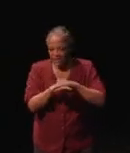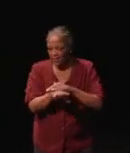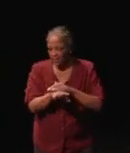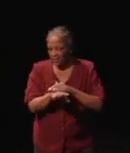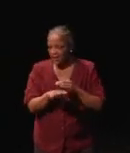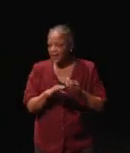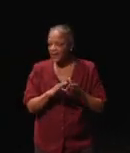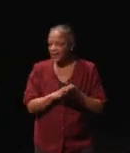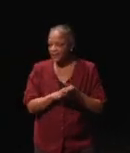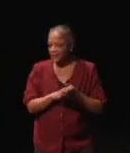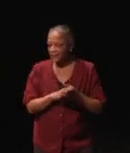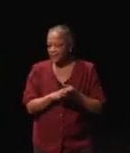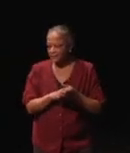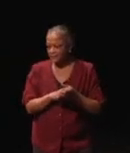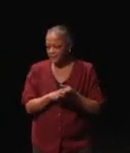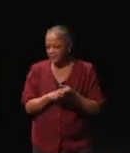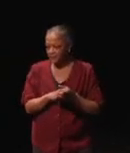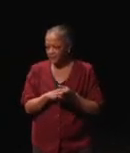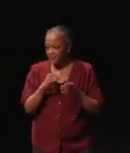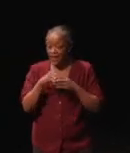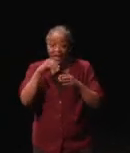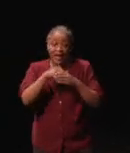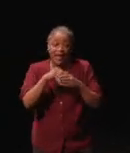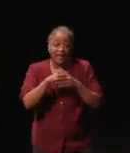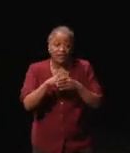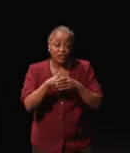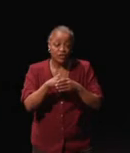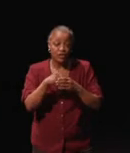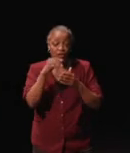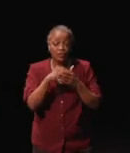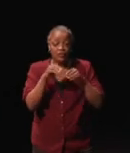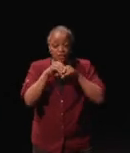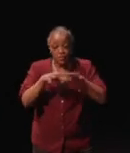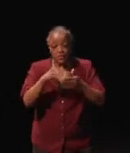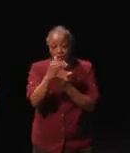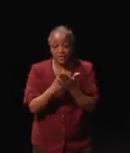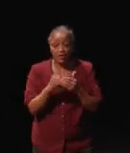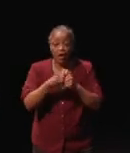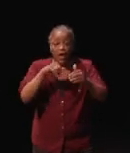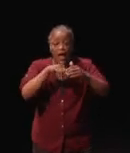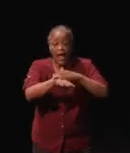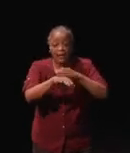And I created an internal distribution list called accessibility feedback at